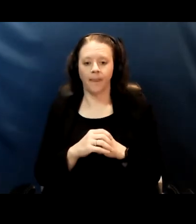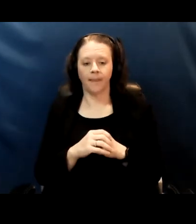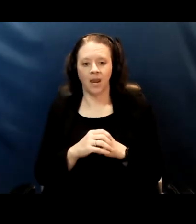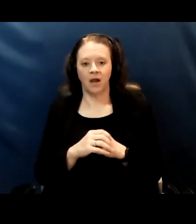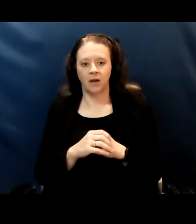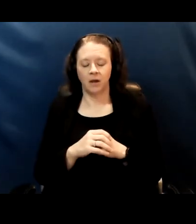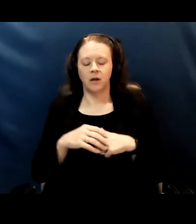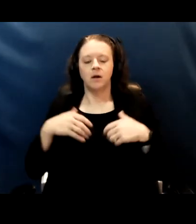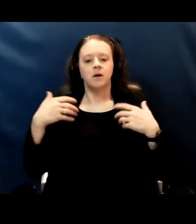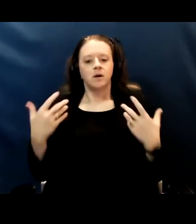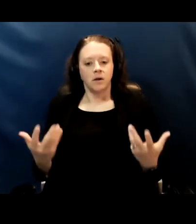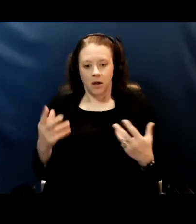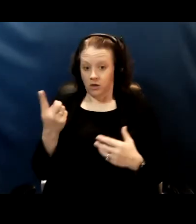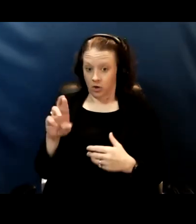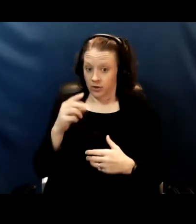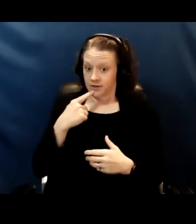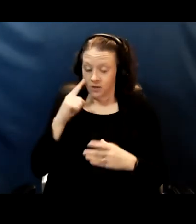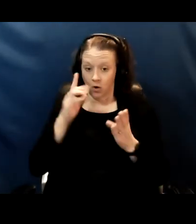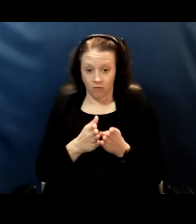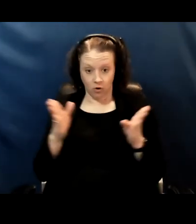overall the risk to children is low.